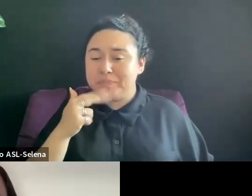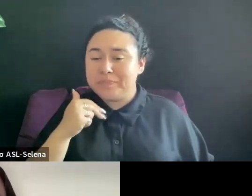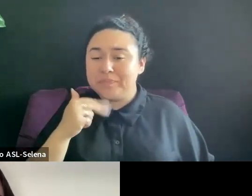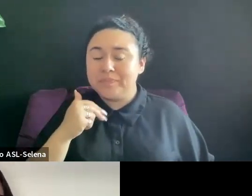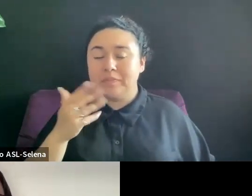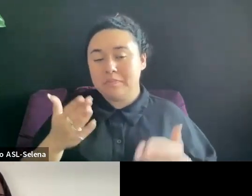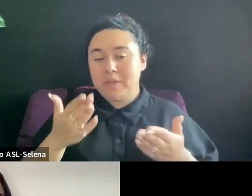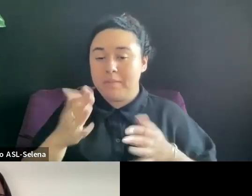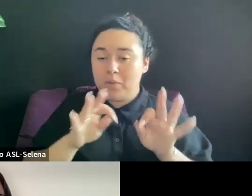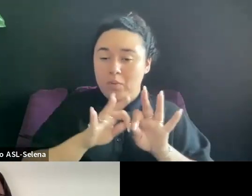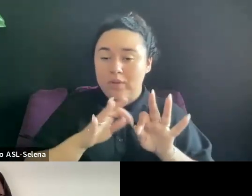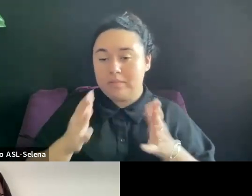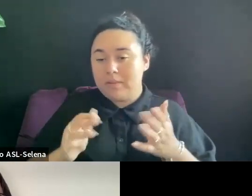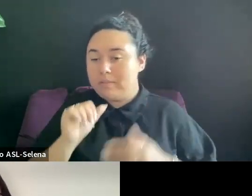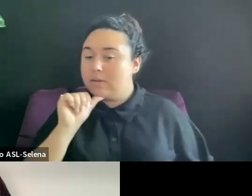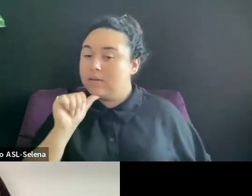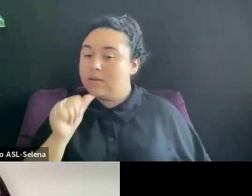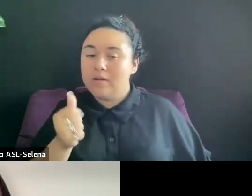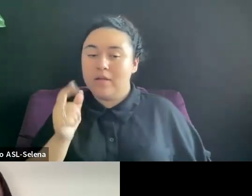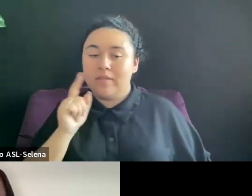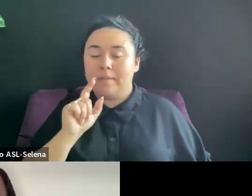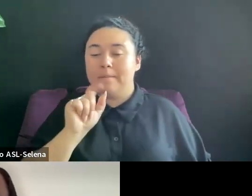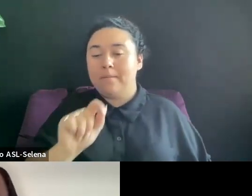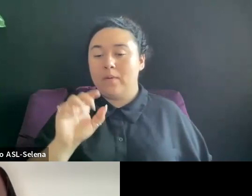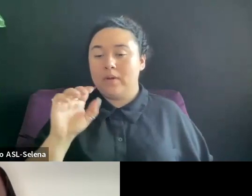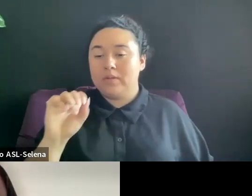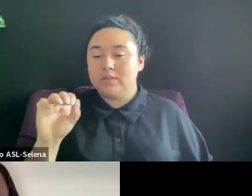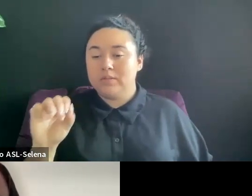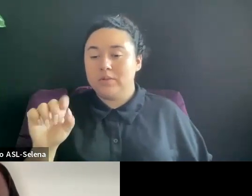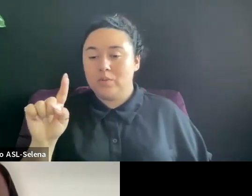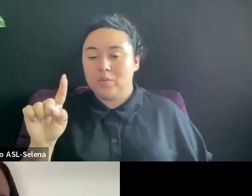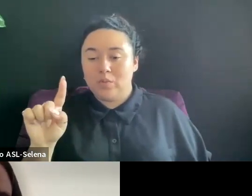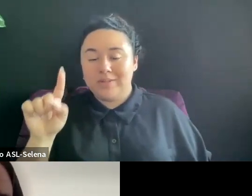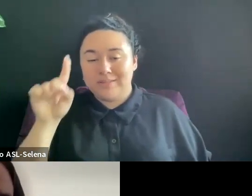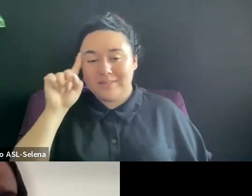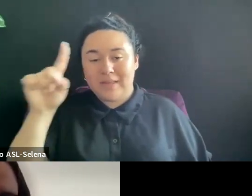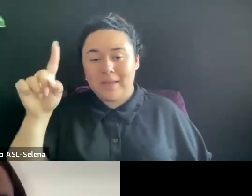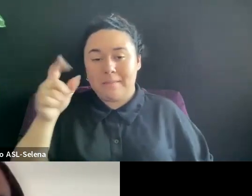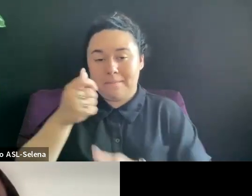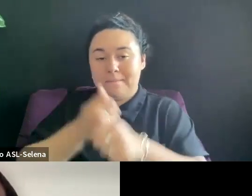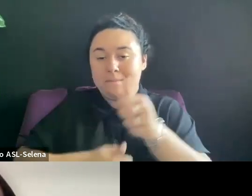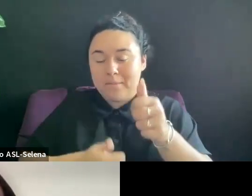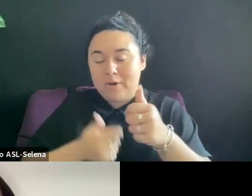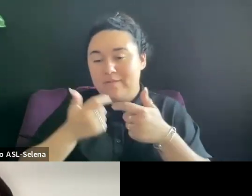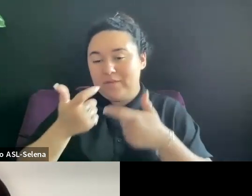I THINK IT'S .001 CENT.